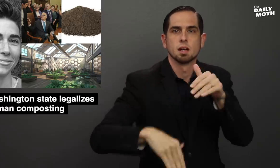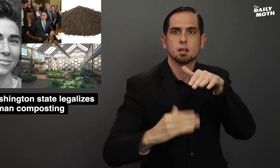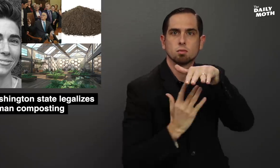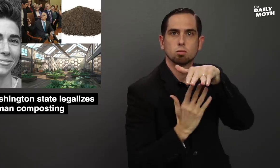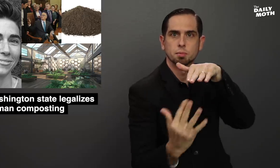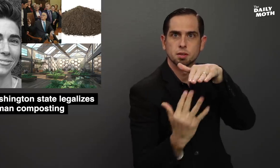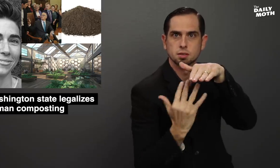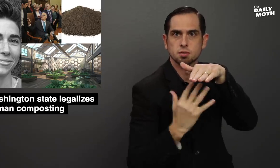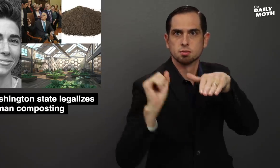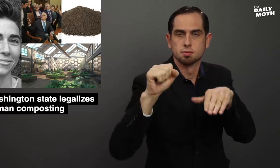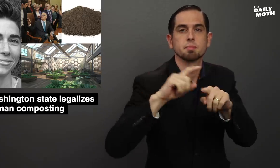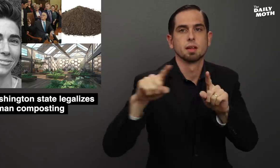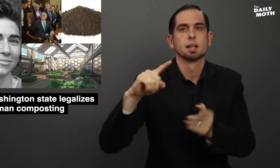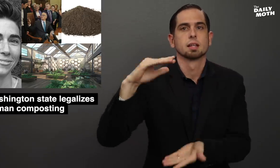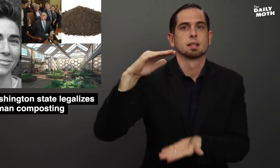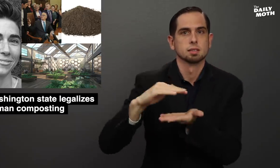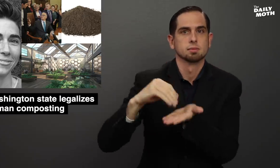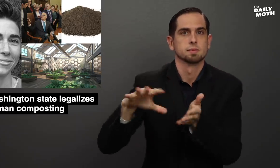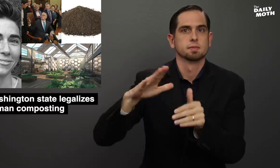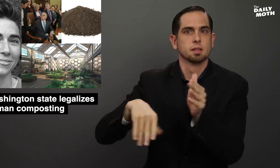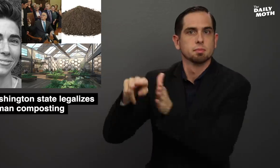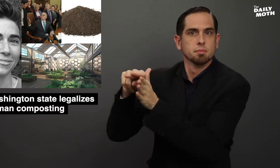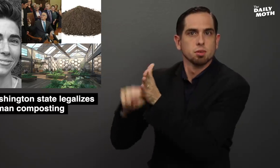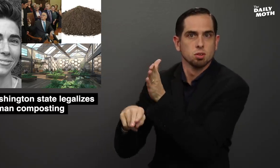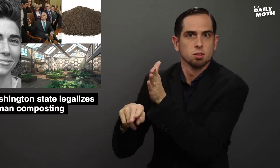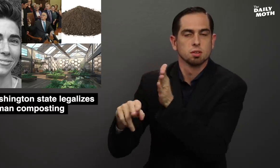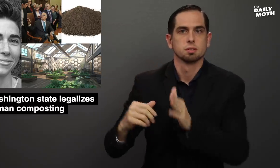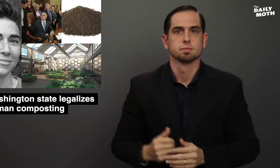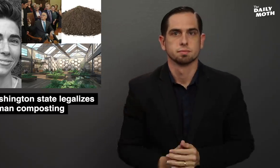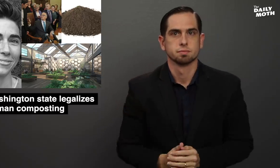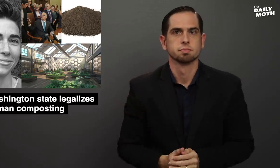than a cremation but less than a burial.